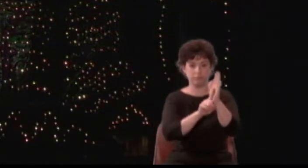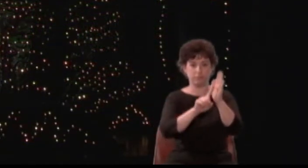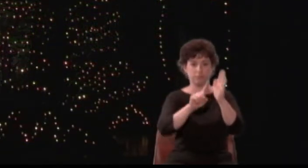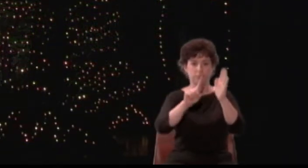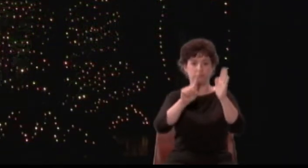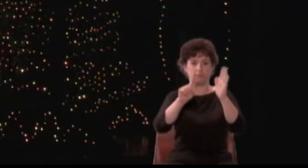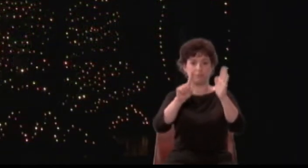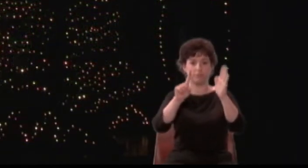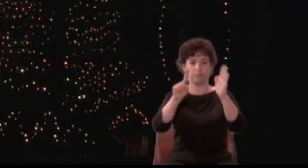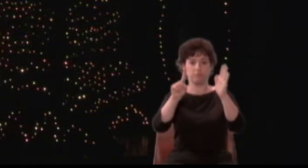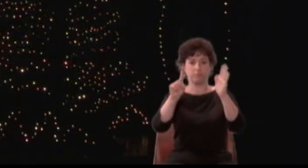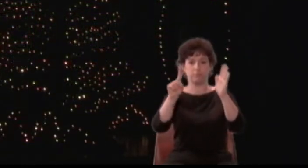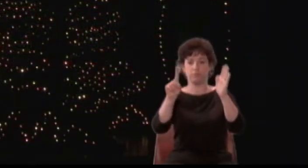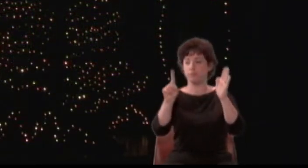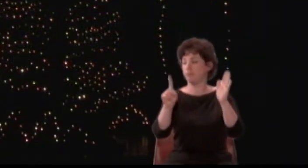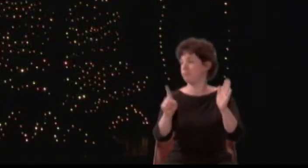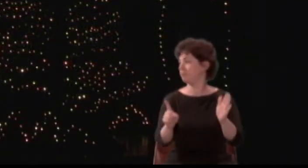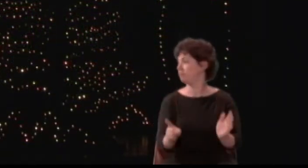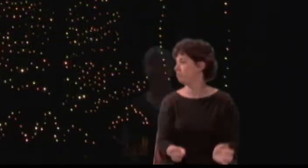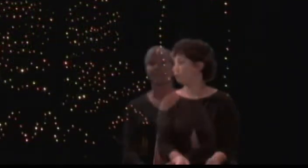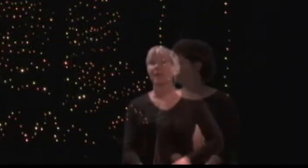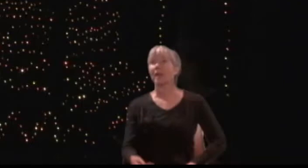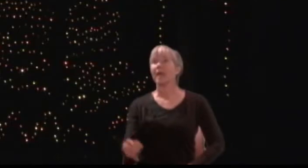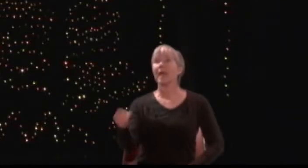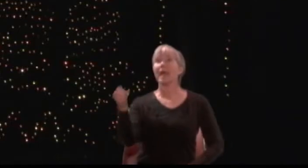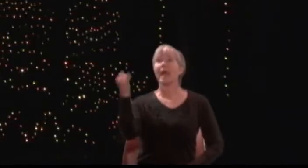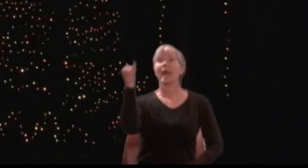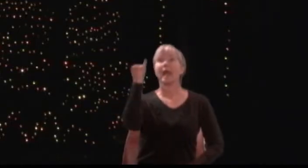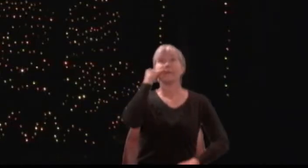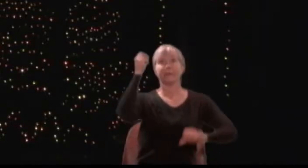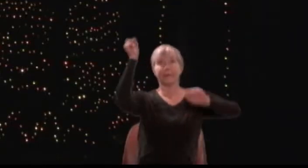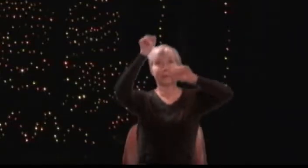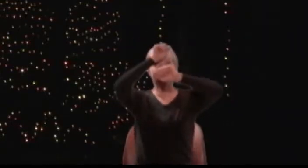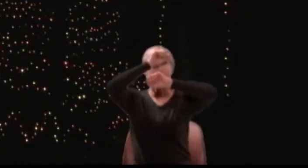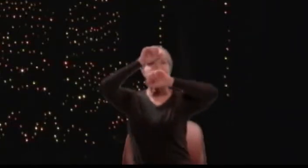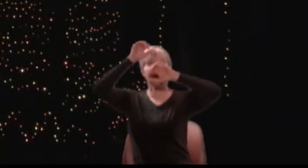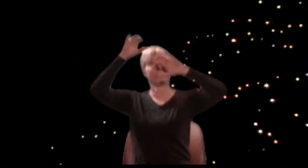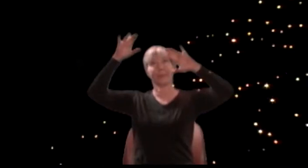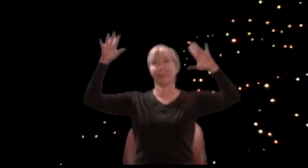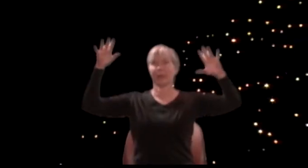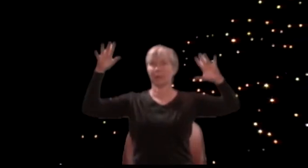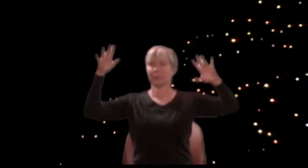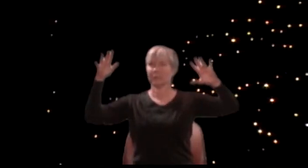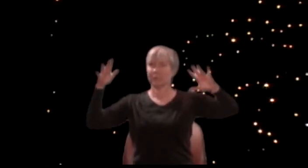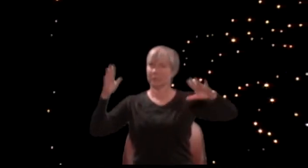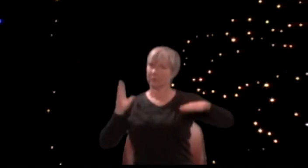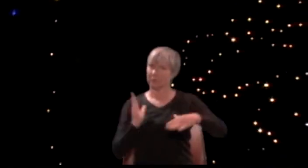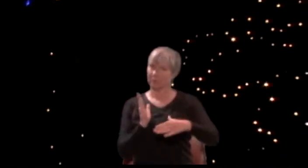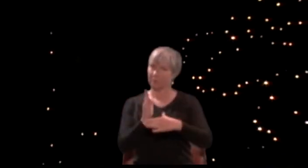Puck: If we shadows have offended, think but this, and all is mended,